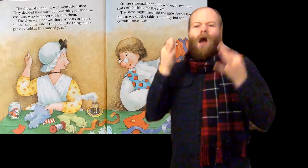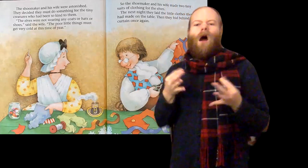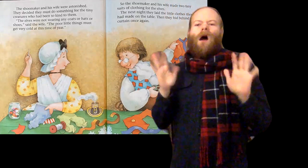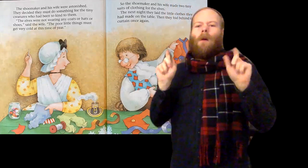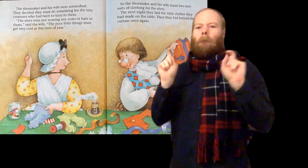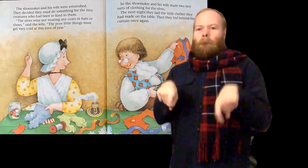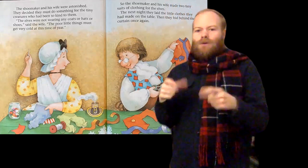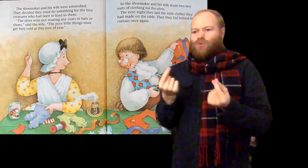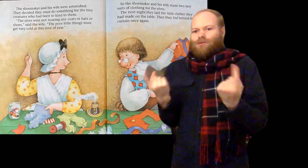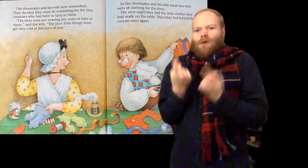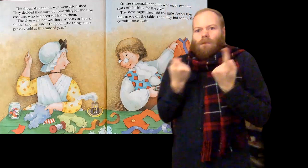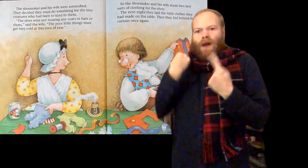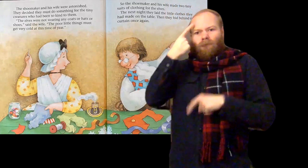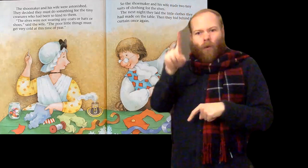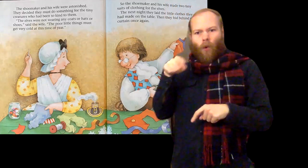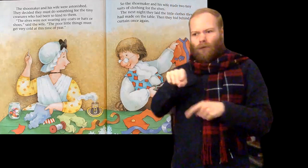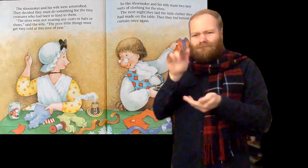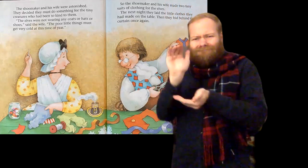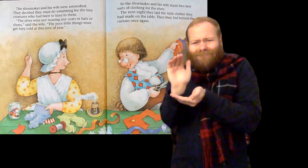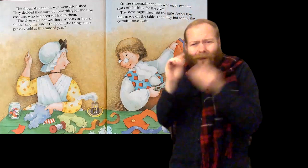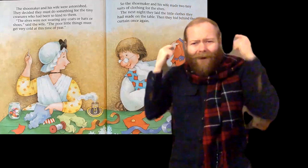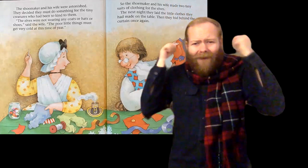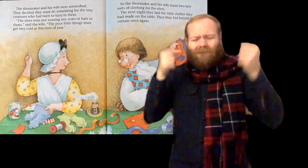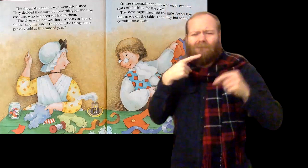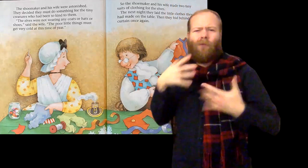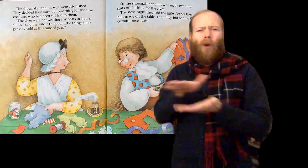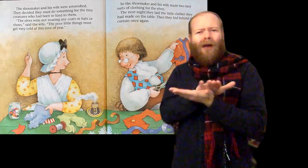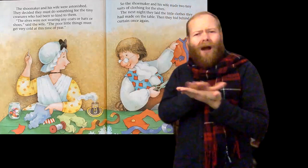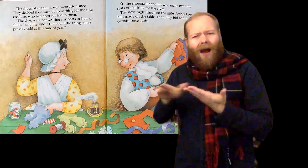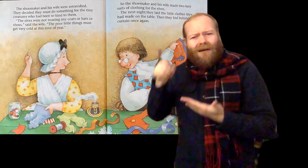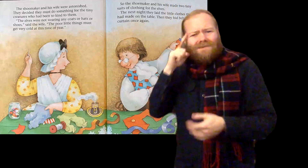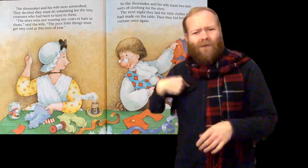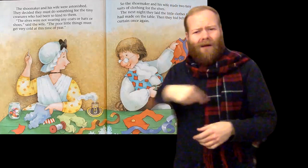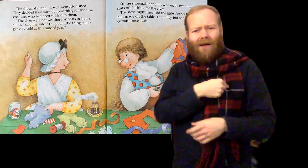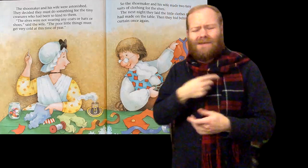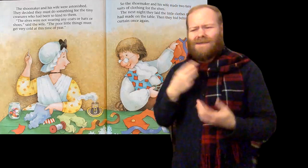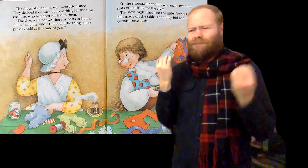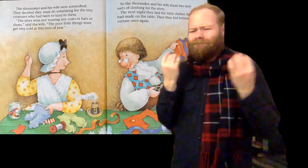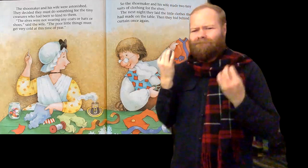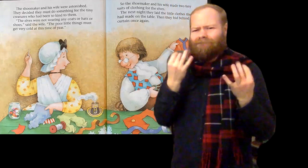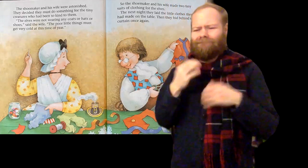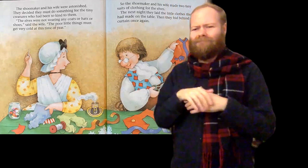They decided they must do something for the tiny creatures who had been so kind to them.